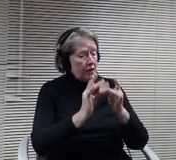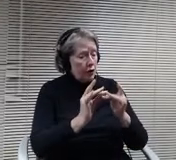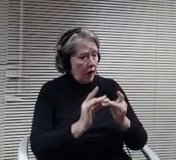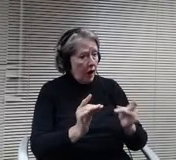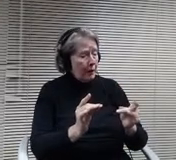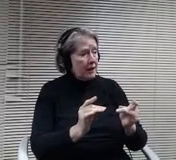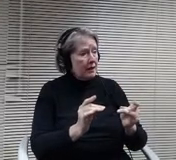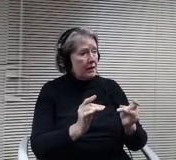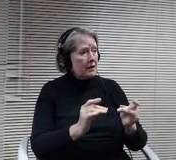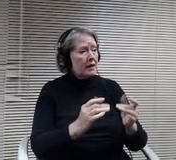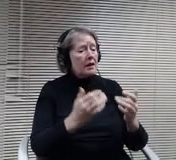Favor